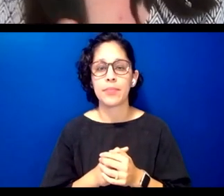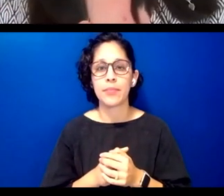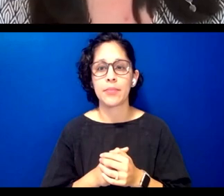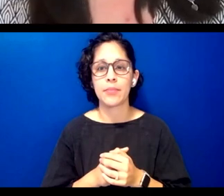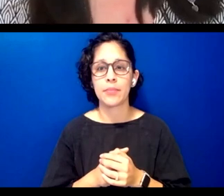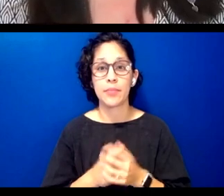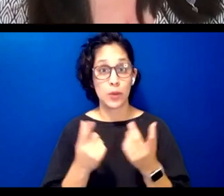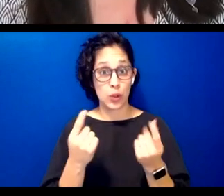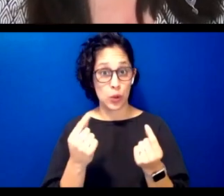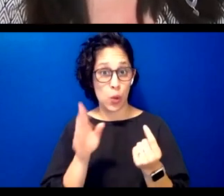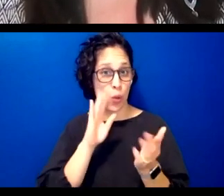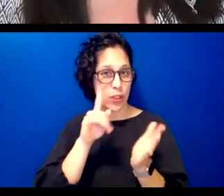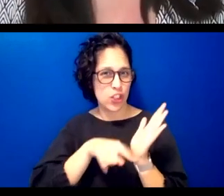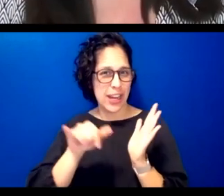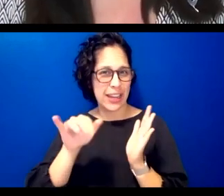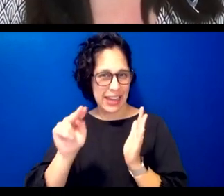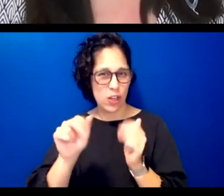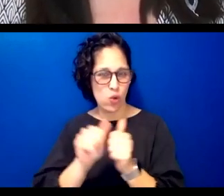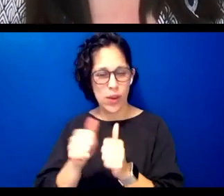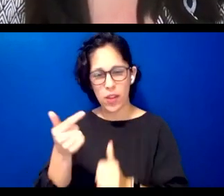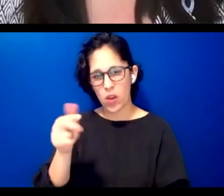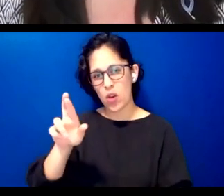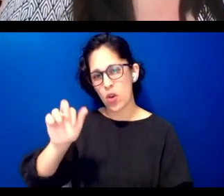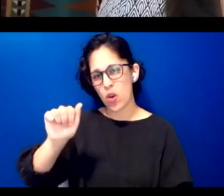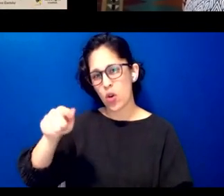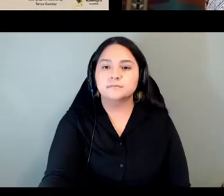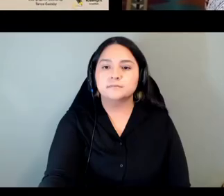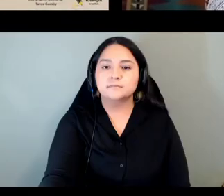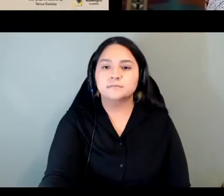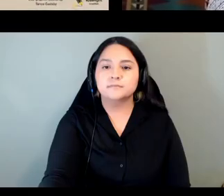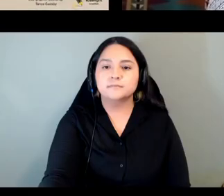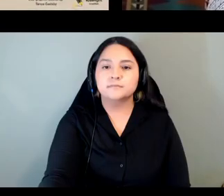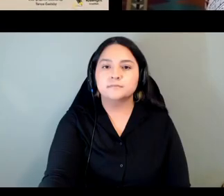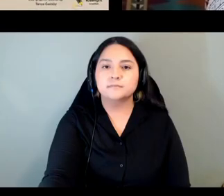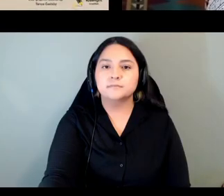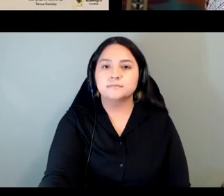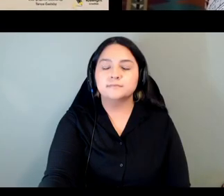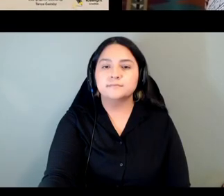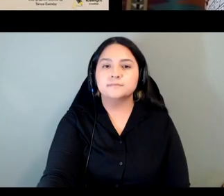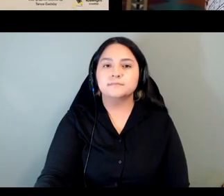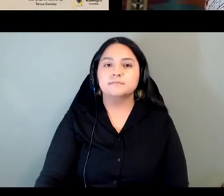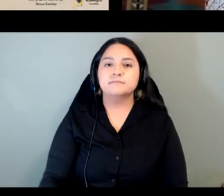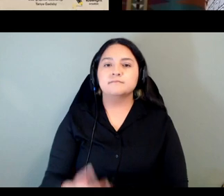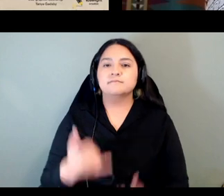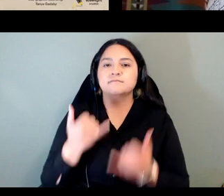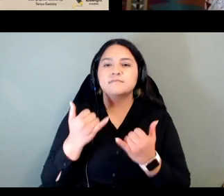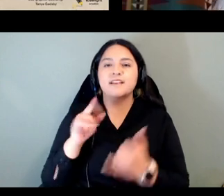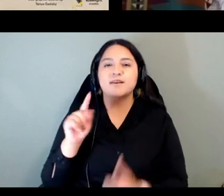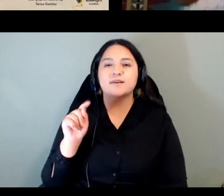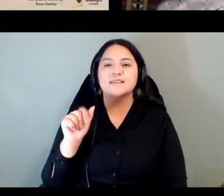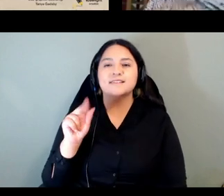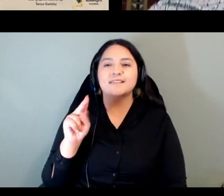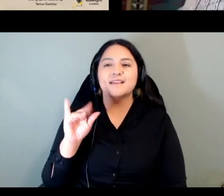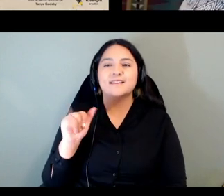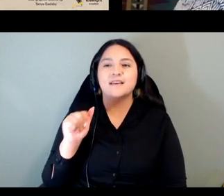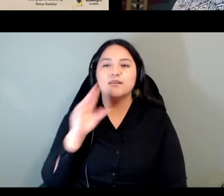check in with our graphic recording artist tanya gadsby for an update on what's happening with the visuals